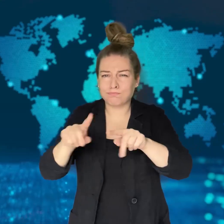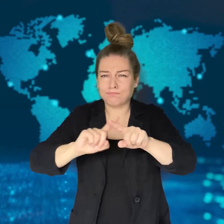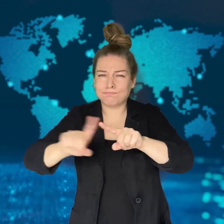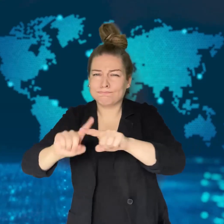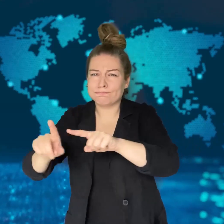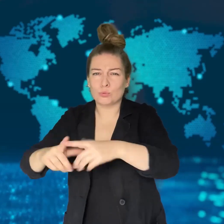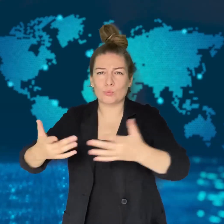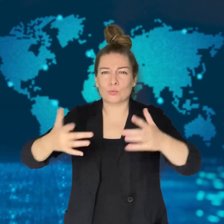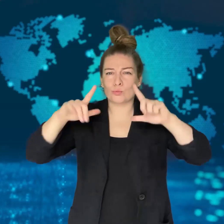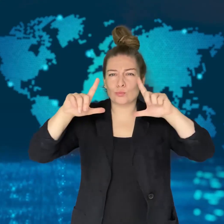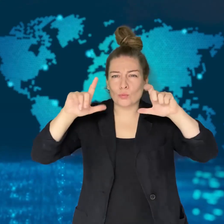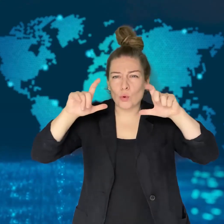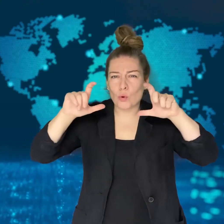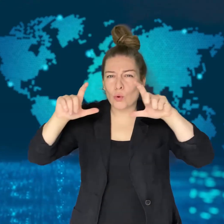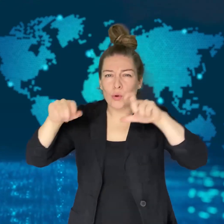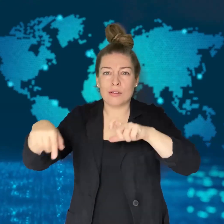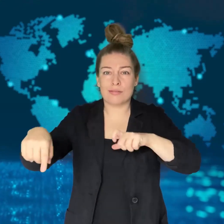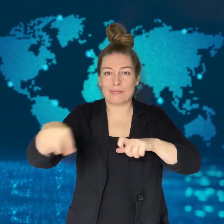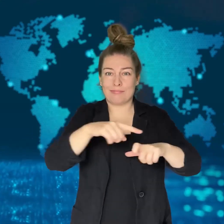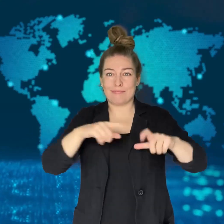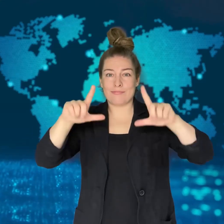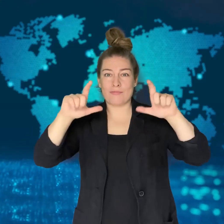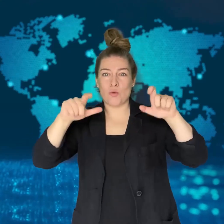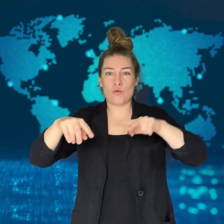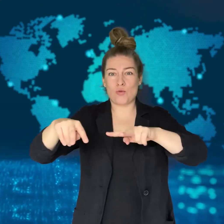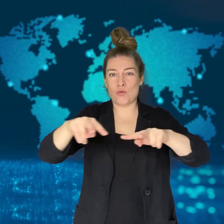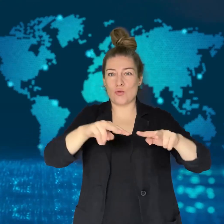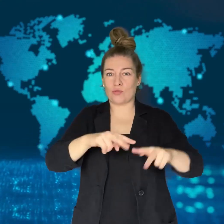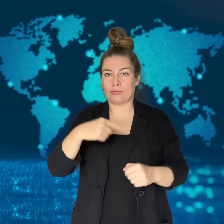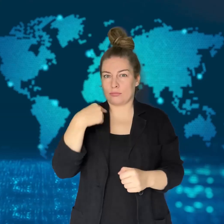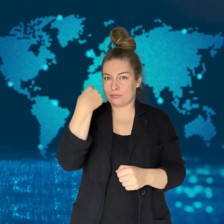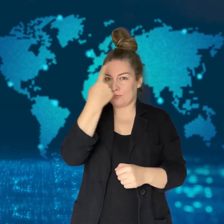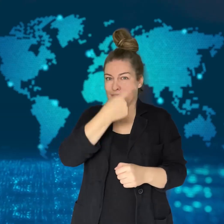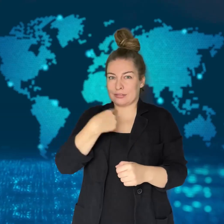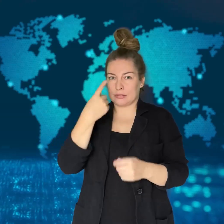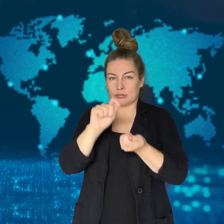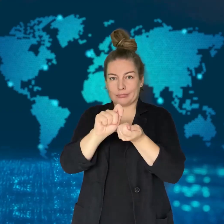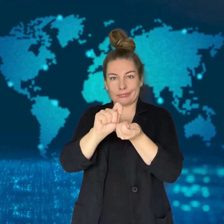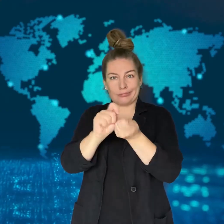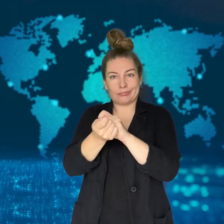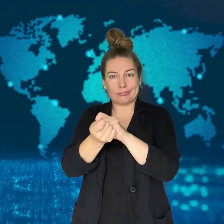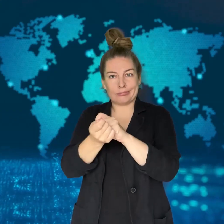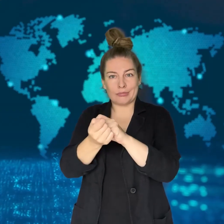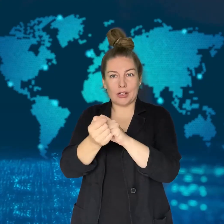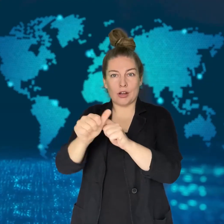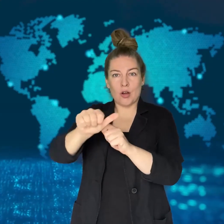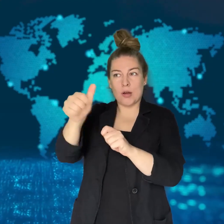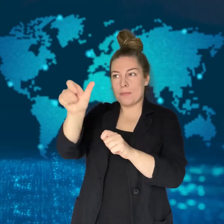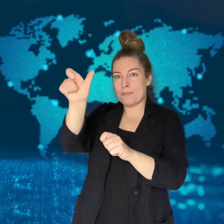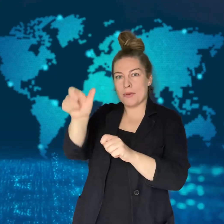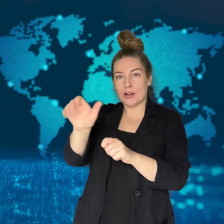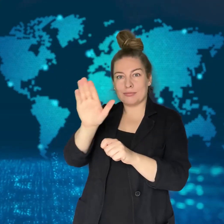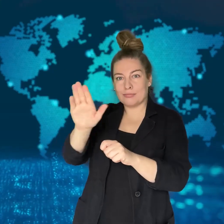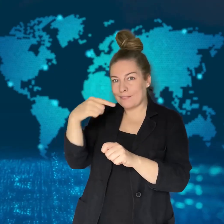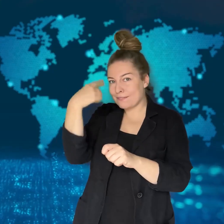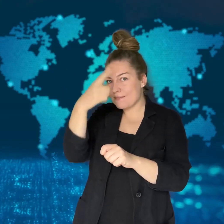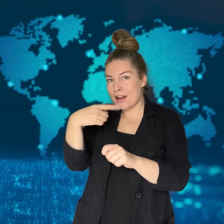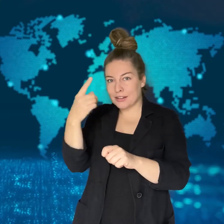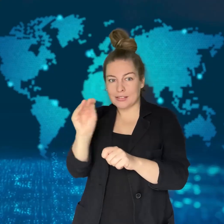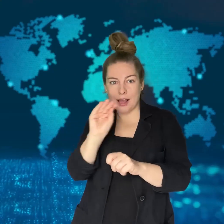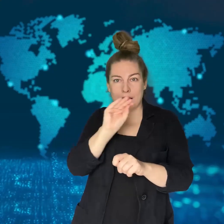photos that have been digitally altered so that they appear to